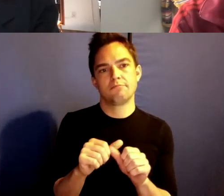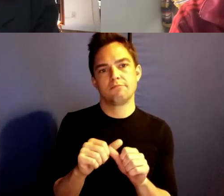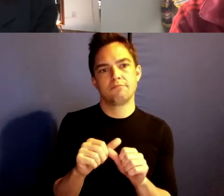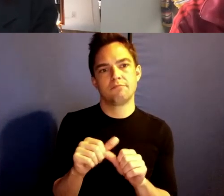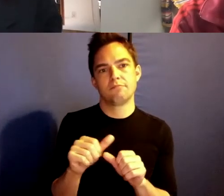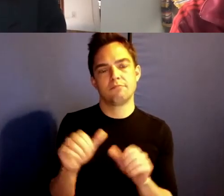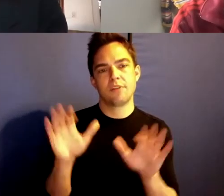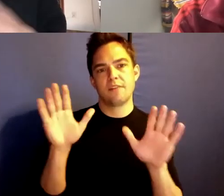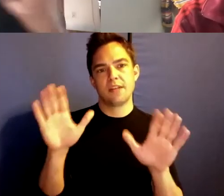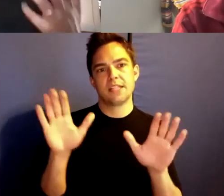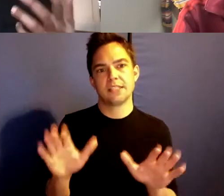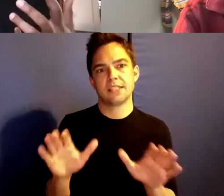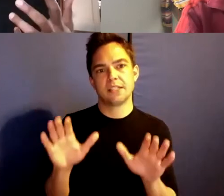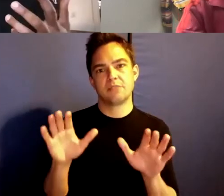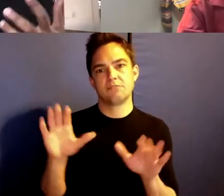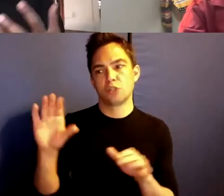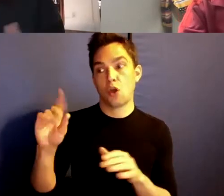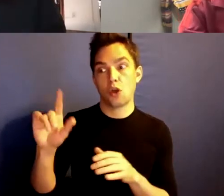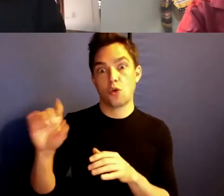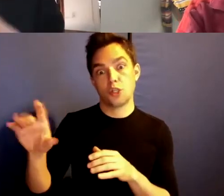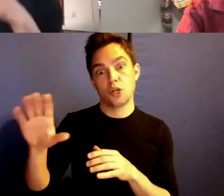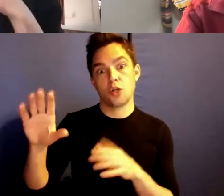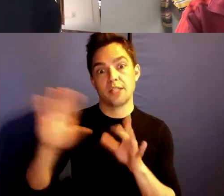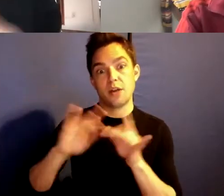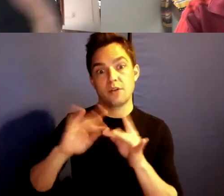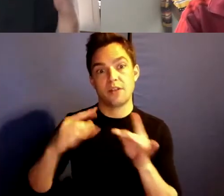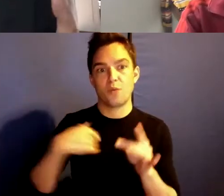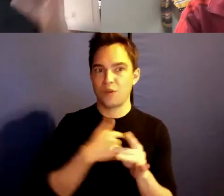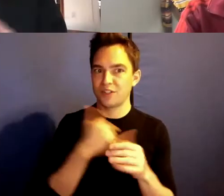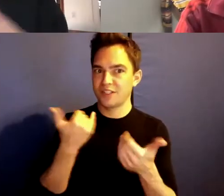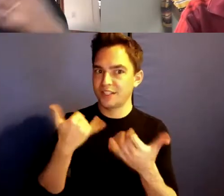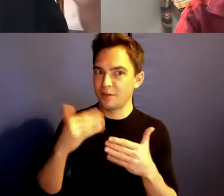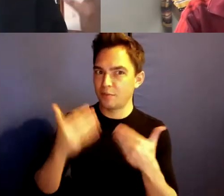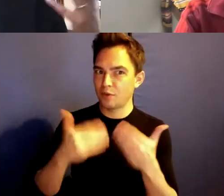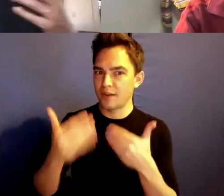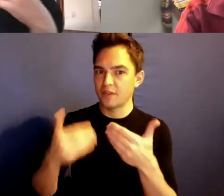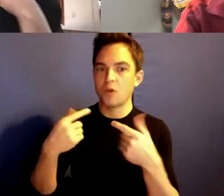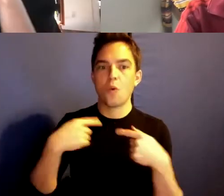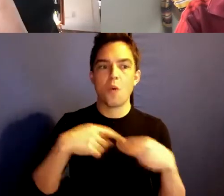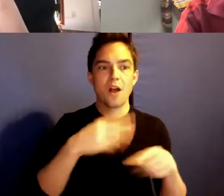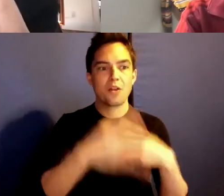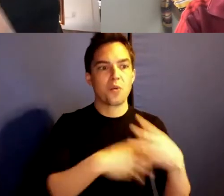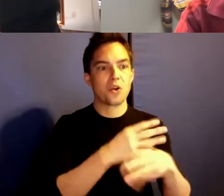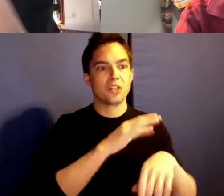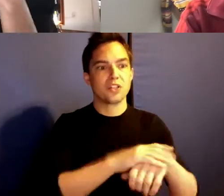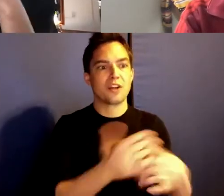narrative that we are still progressing. While the world is on fire and, I've got a